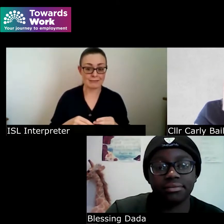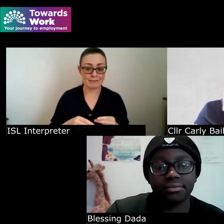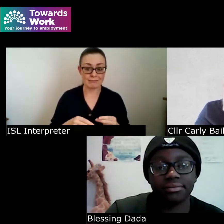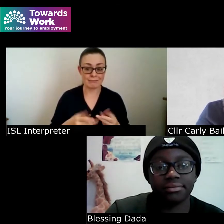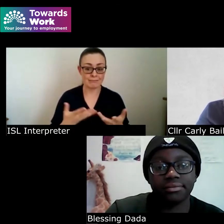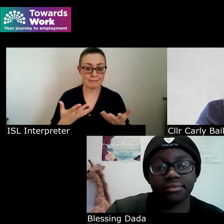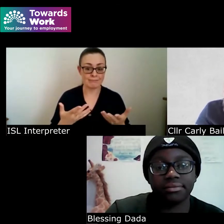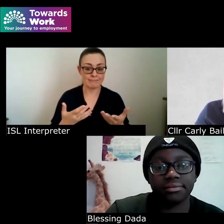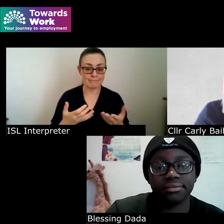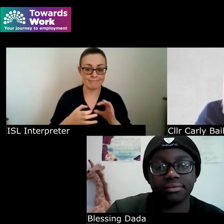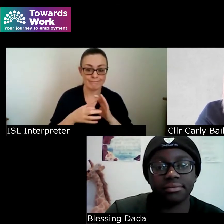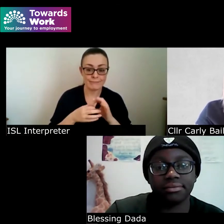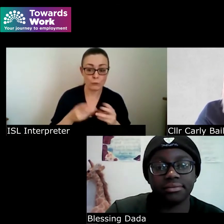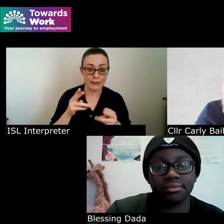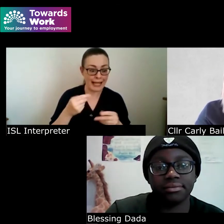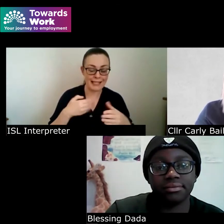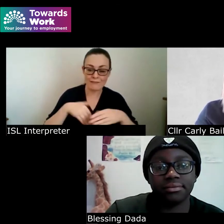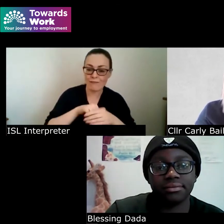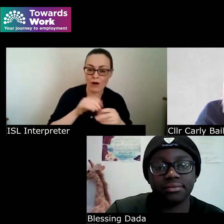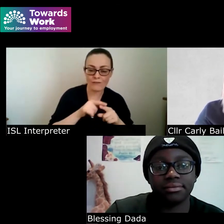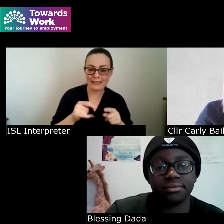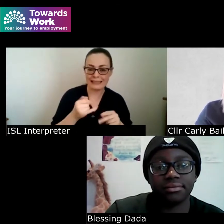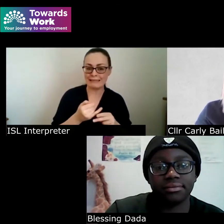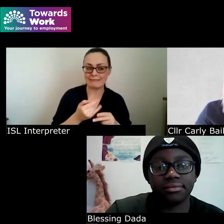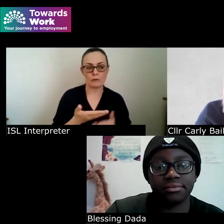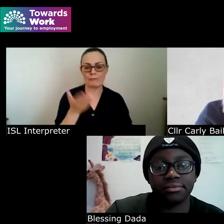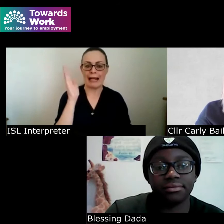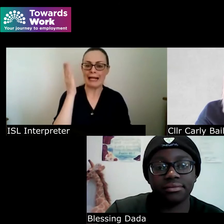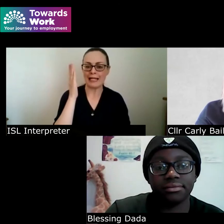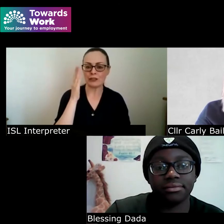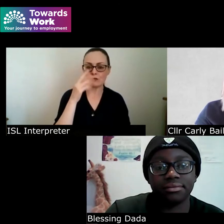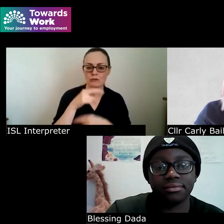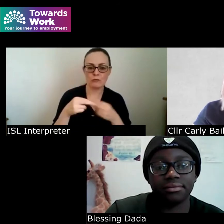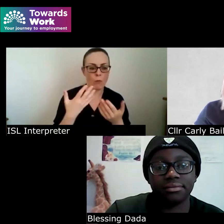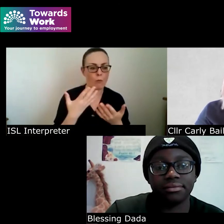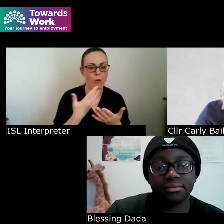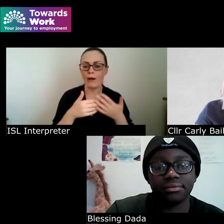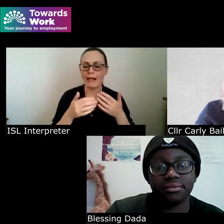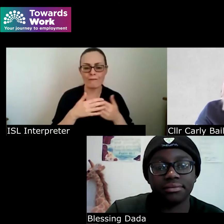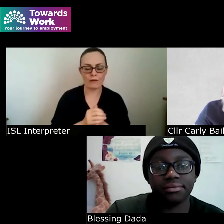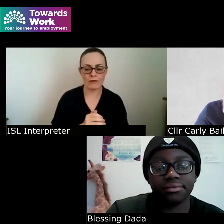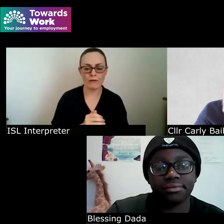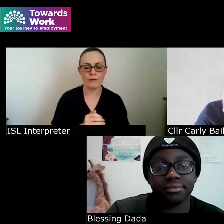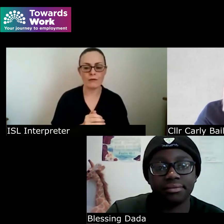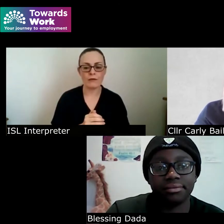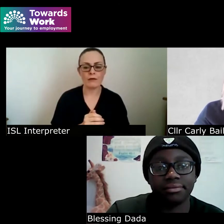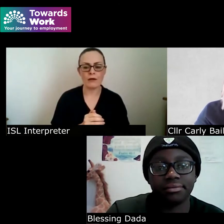or lecture halls and whatever you know part we're playing i think there's 13 and a half percent of